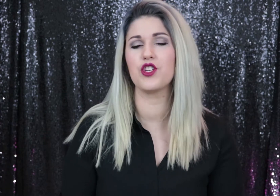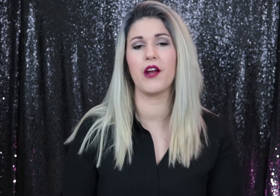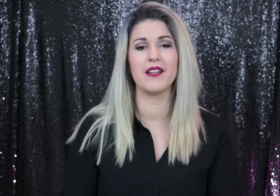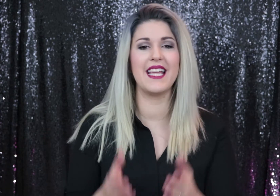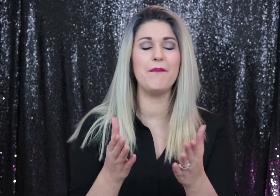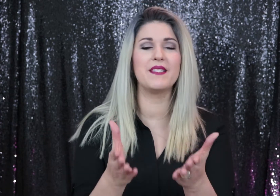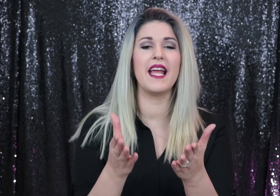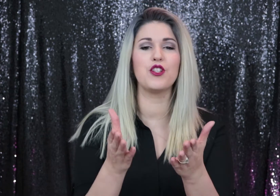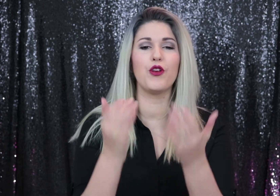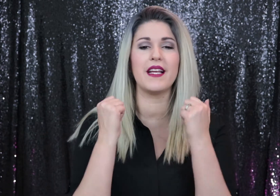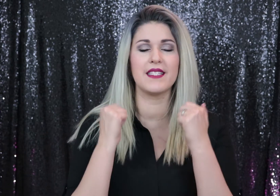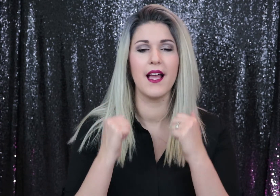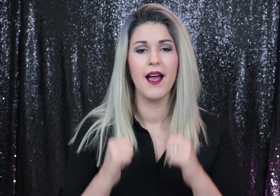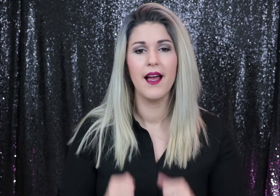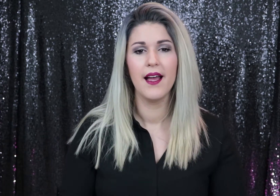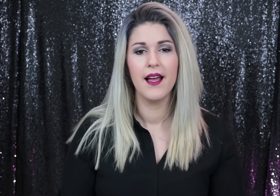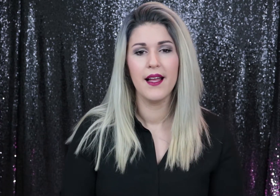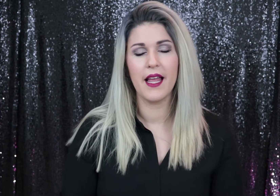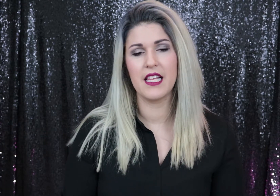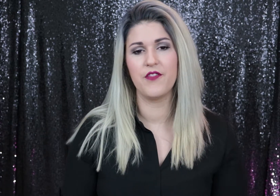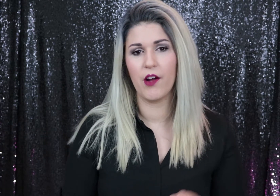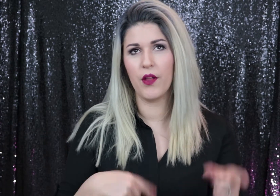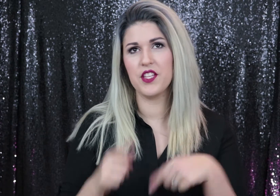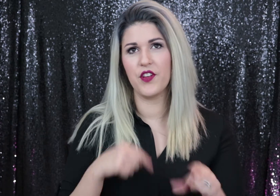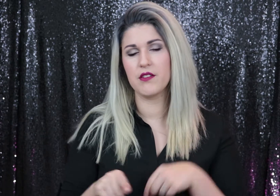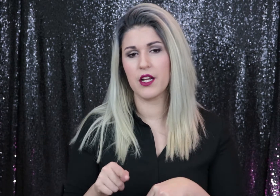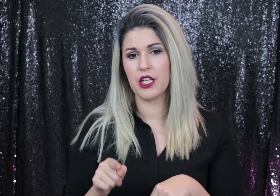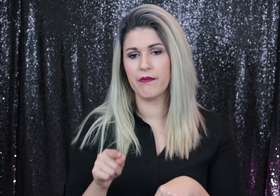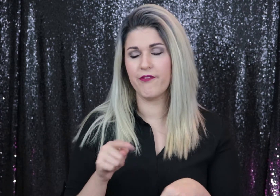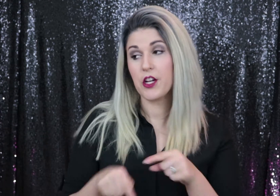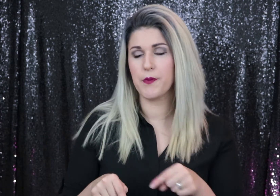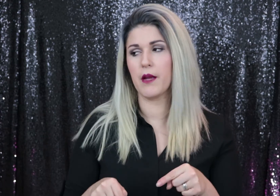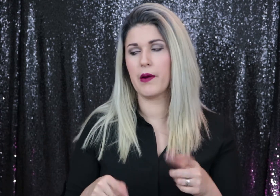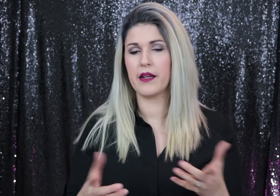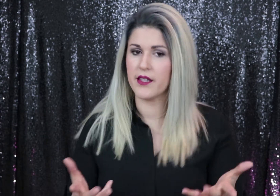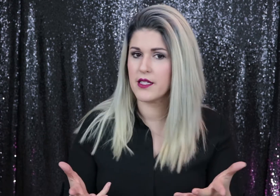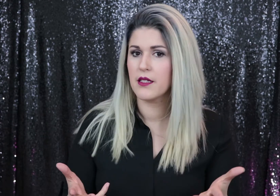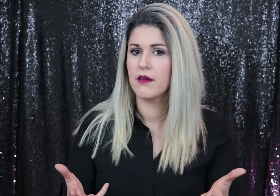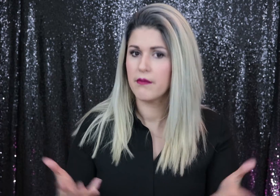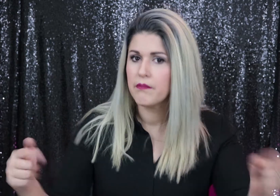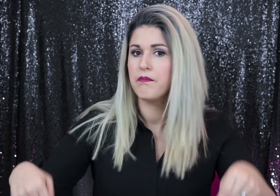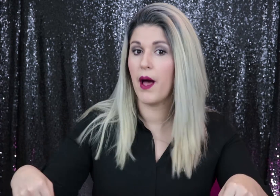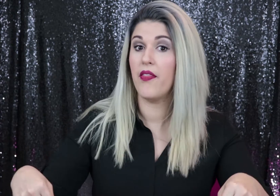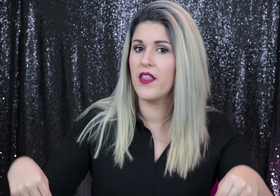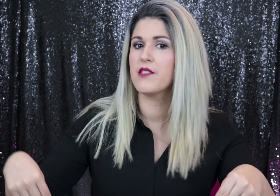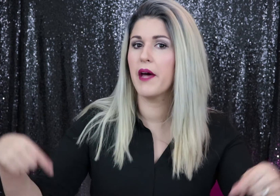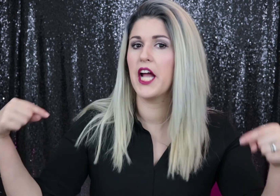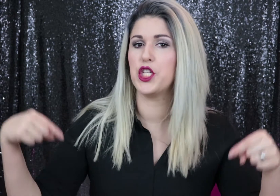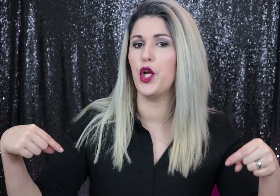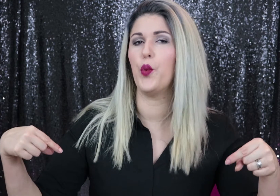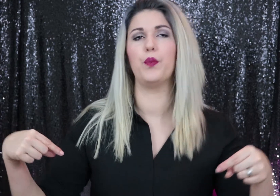Share a tips and tricks like this video. This video is actually finger spelling practice, but this is what I do.